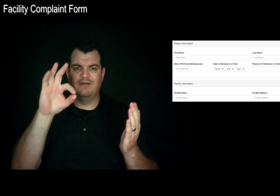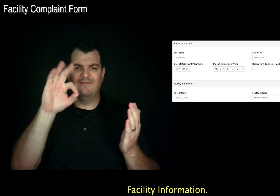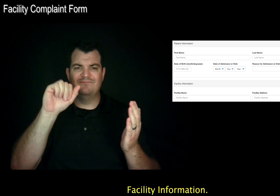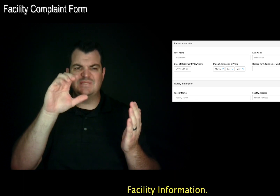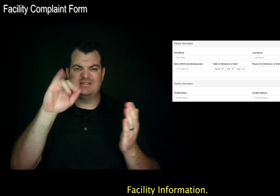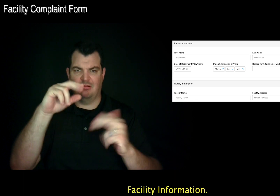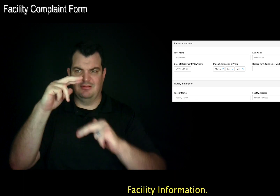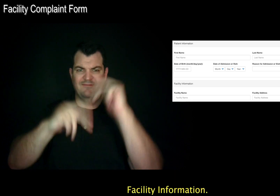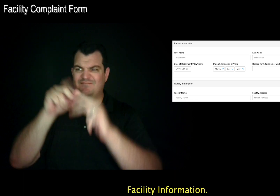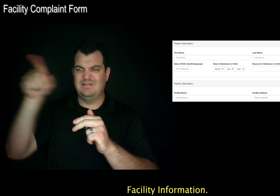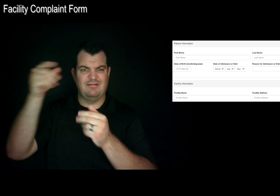Facility Information.